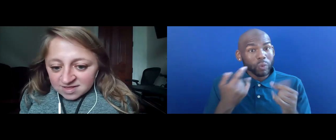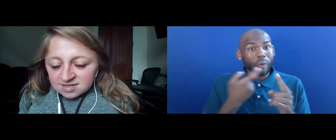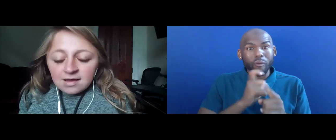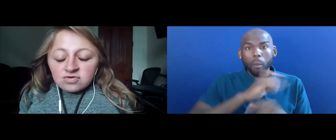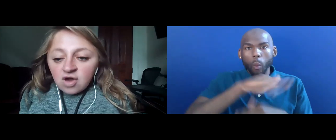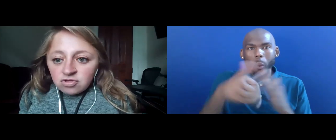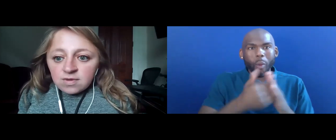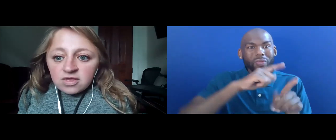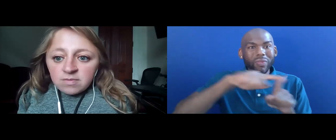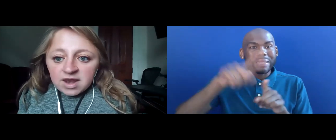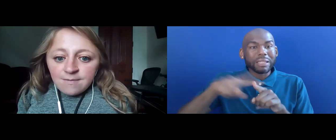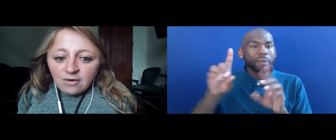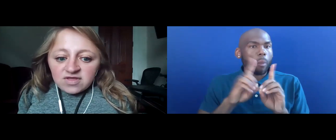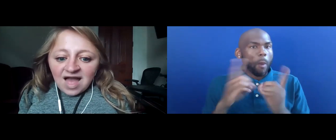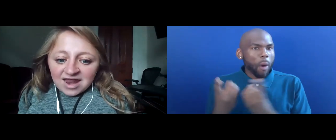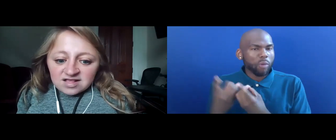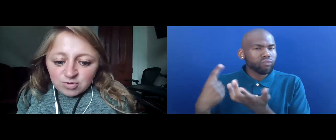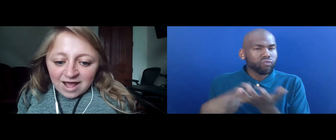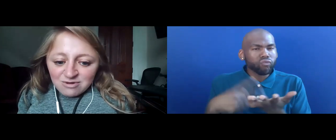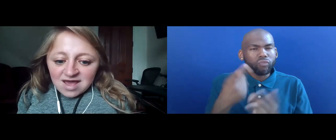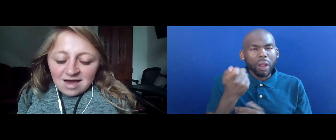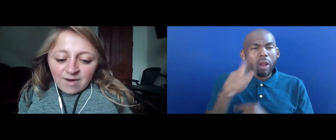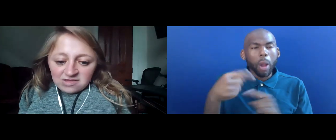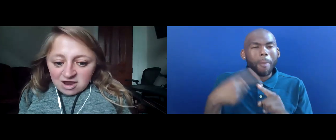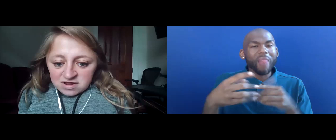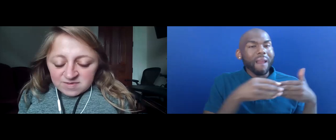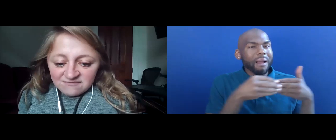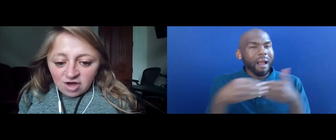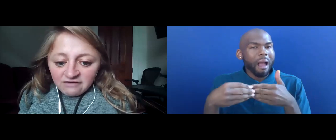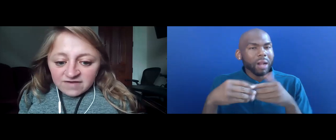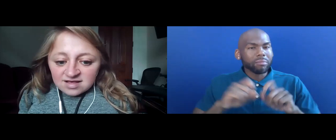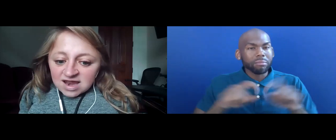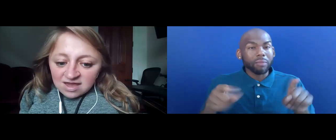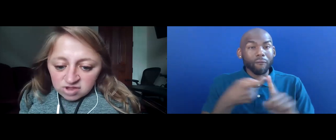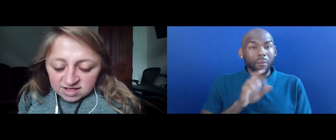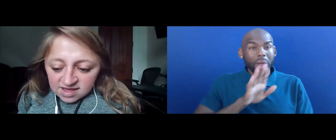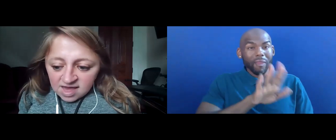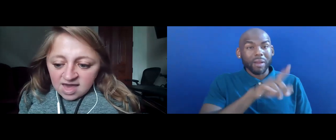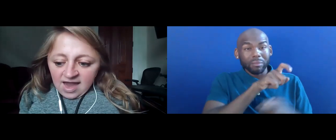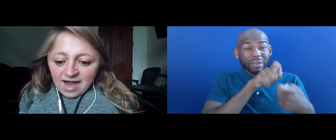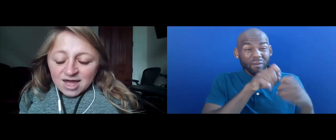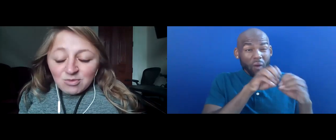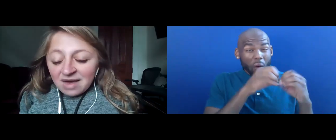DEPARTMENTS TO TALK TO YOU A LITTLE BIT ABOUT THE GUIDANCE PUT OUT BY THEIR SPECIFIC OFFICE AND AGENCY AND WE WILL HAVE